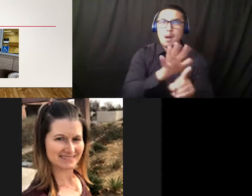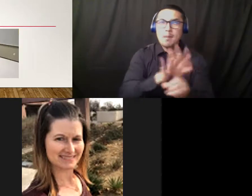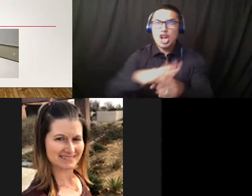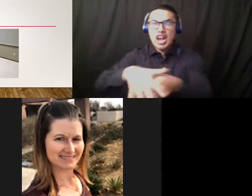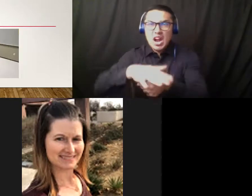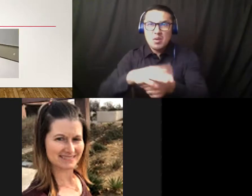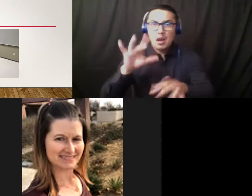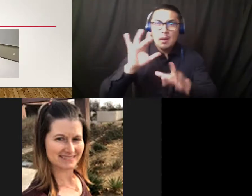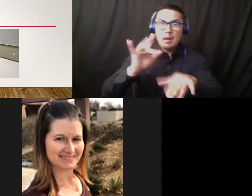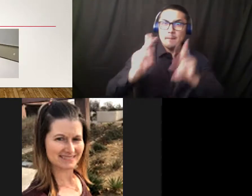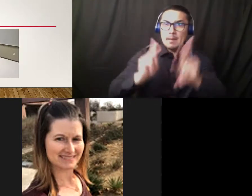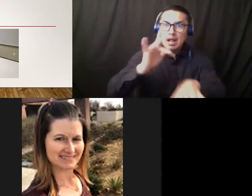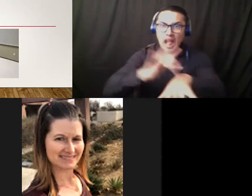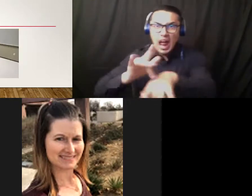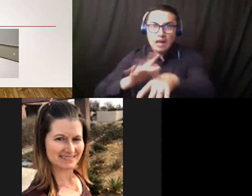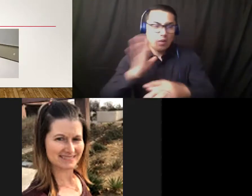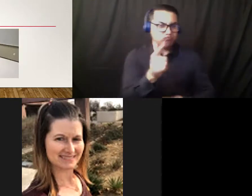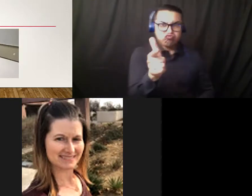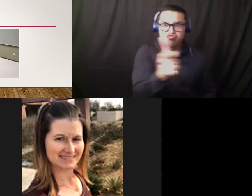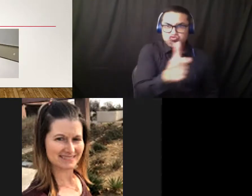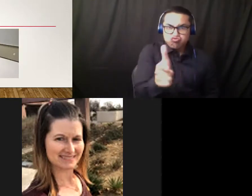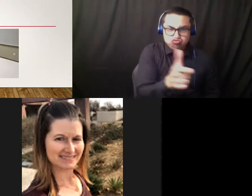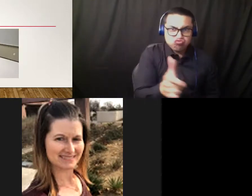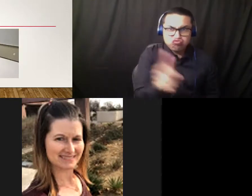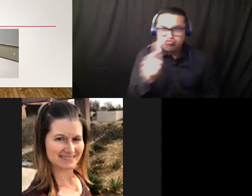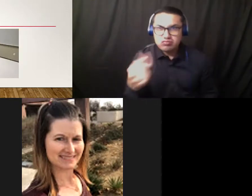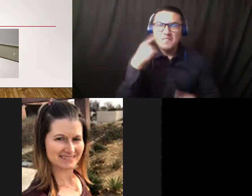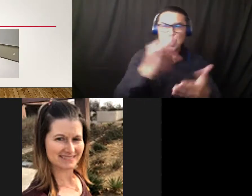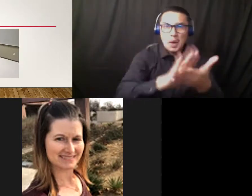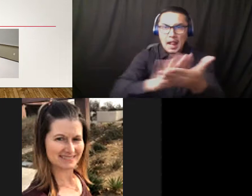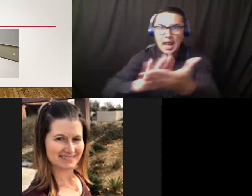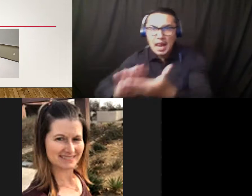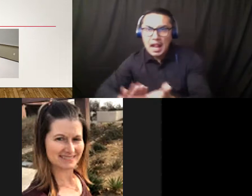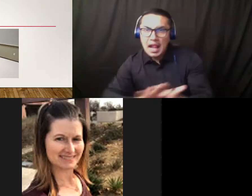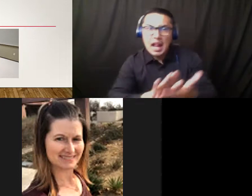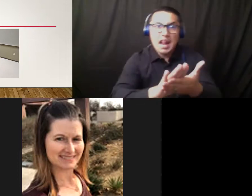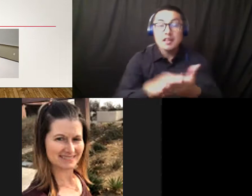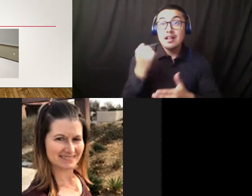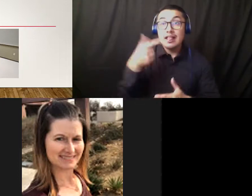They also use the guns to use the disinfectant to cover other surfaces for